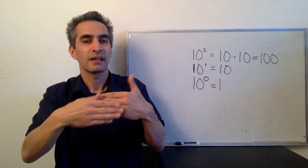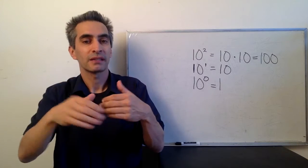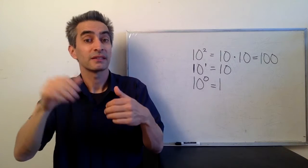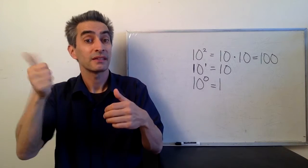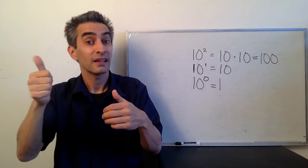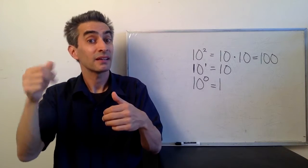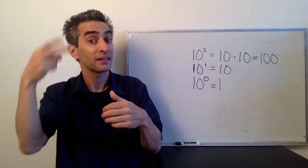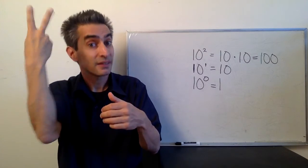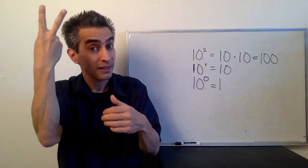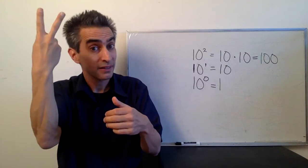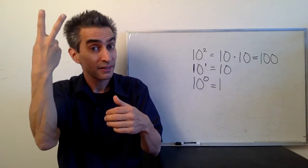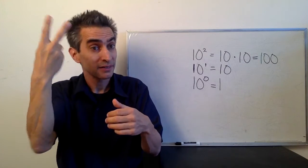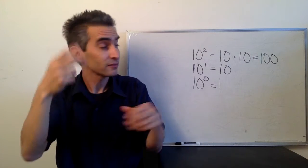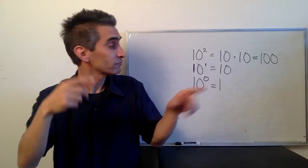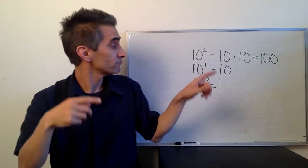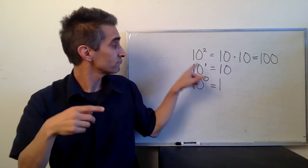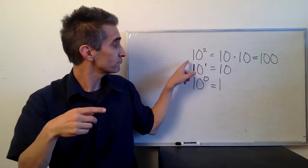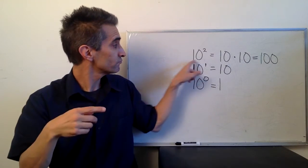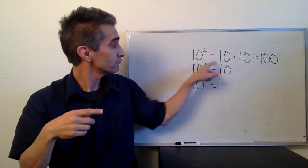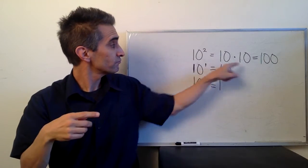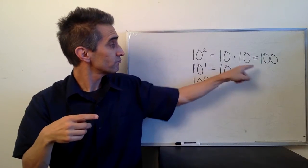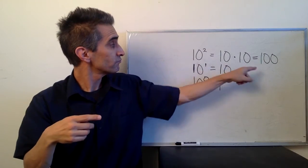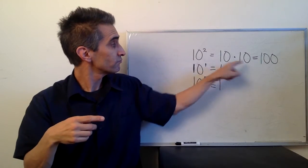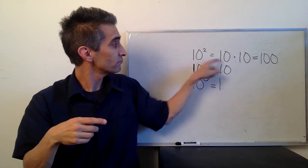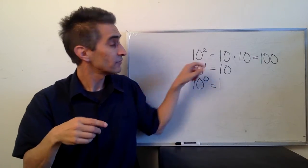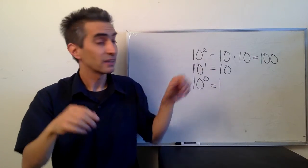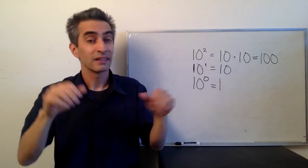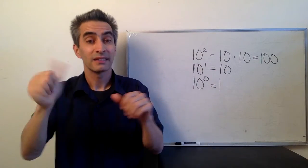Next 10 to the 2nd power.